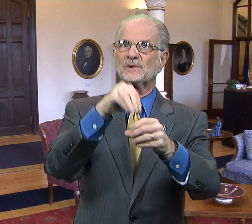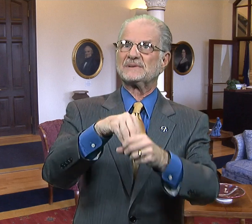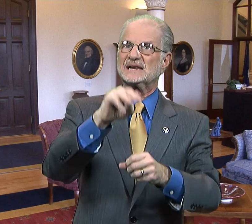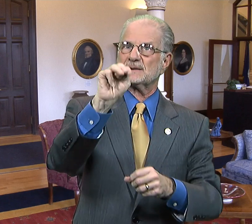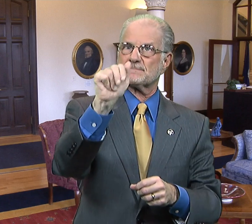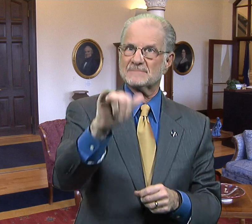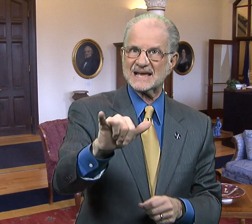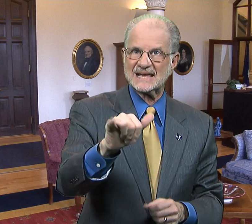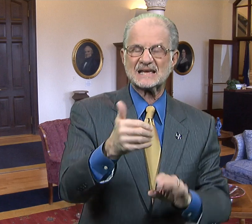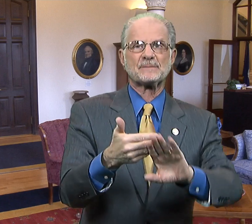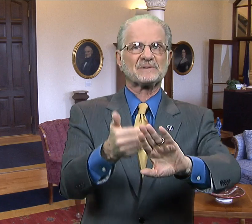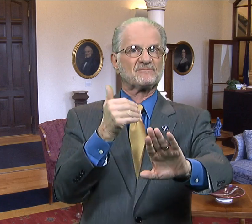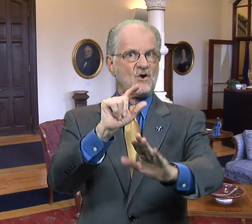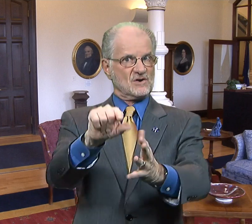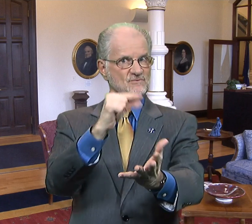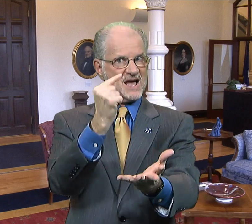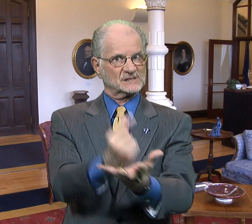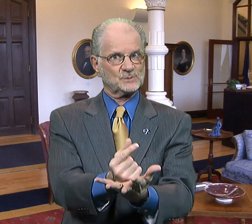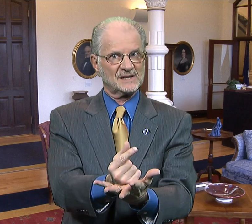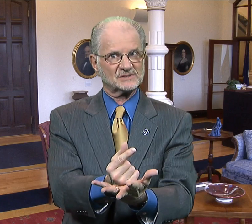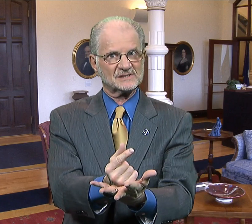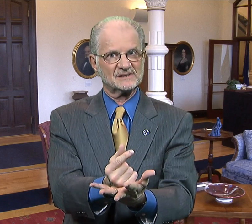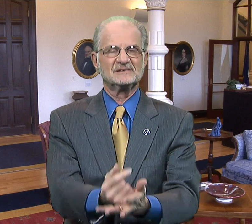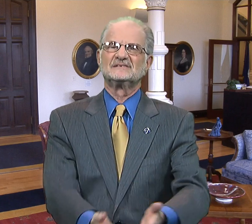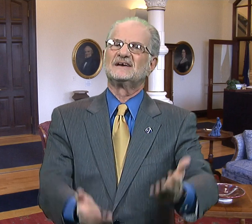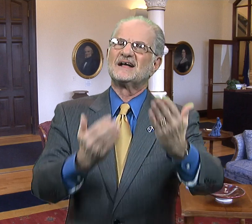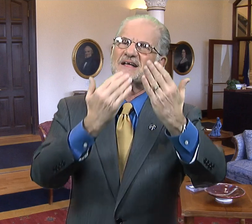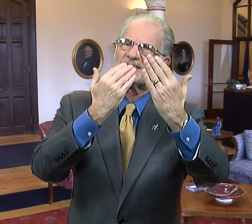will be in May before graduation.